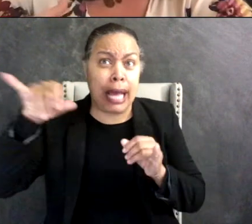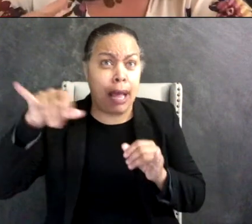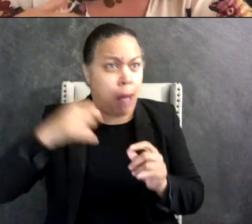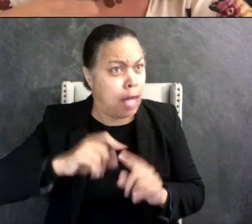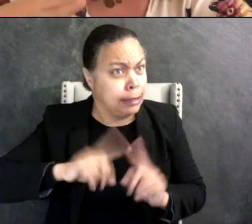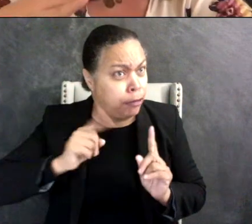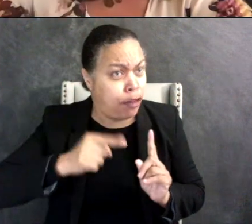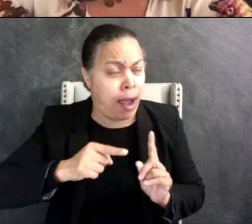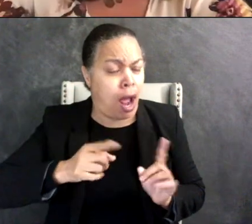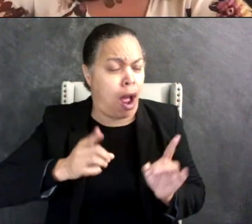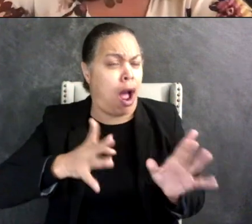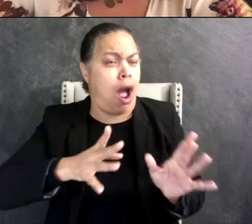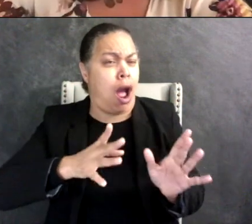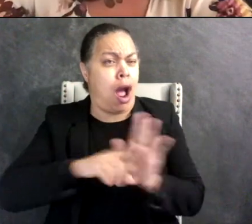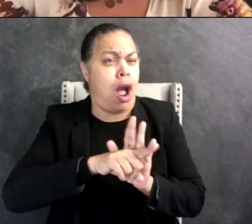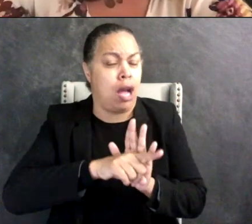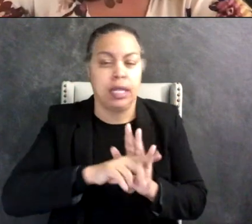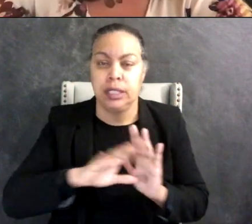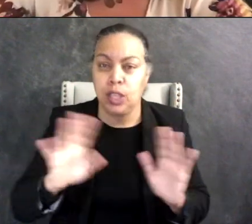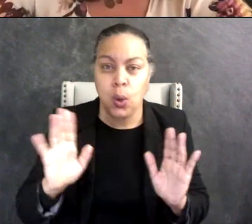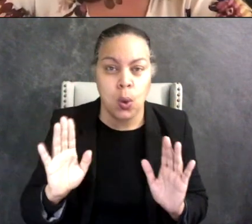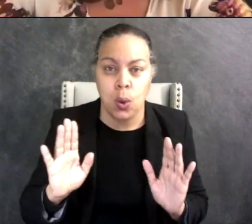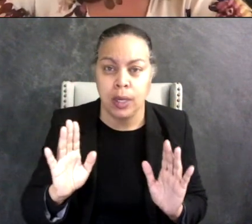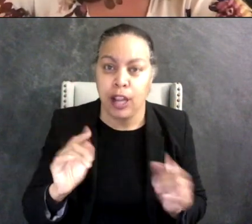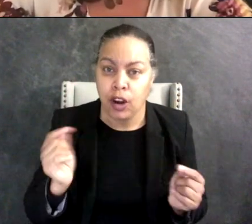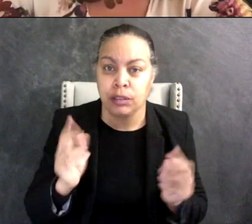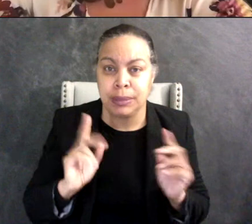you know if we want better for our kids and for the autistic community